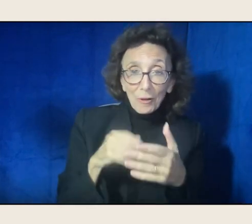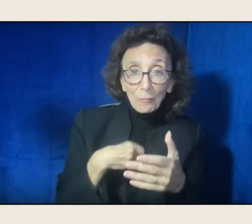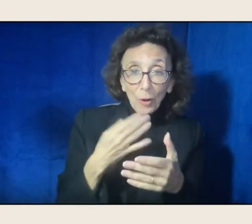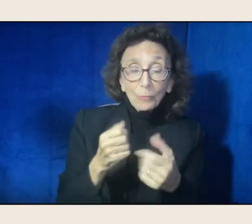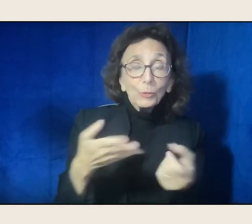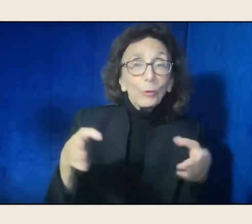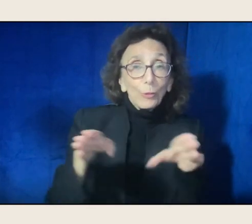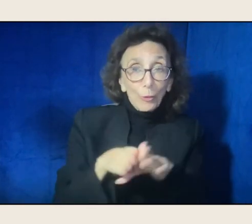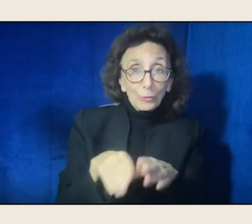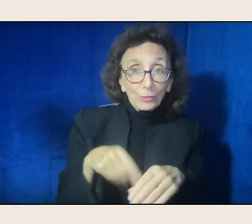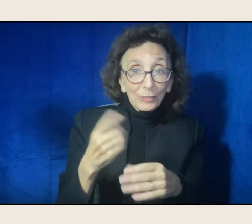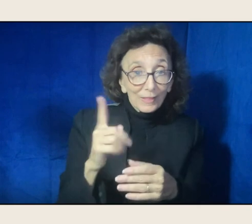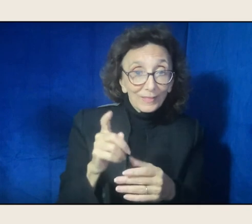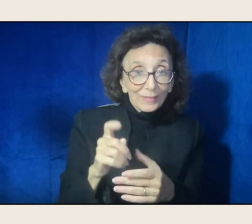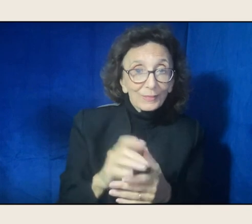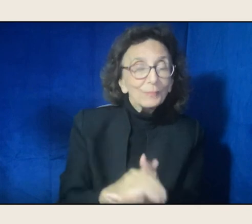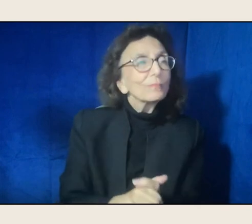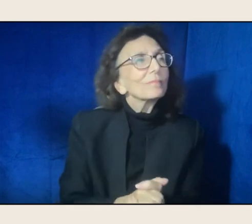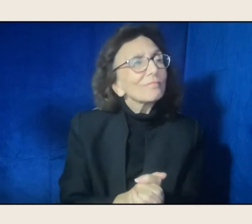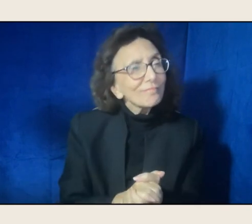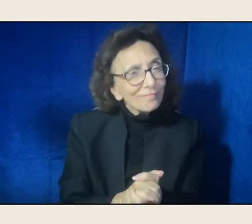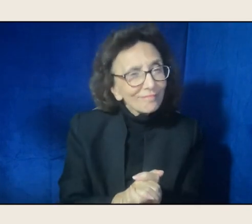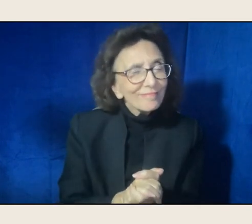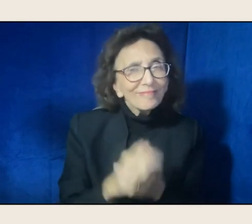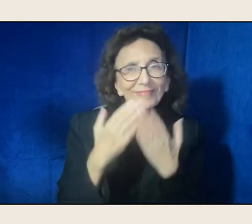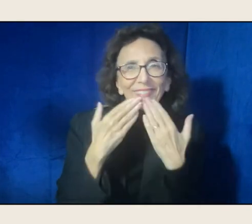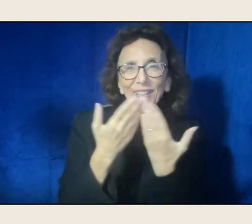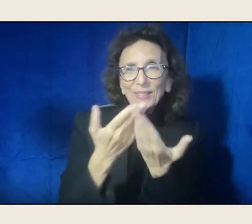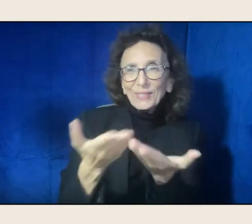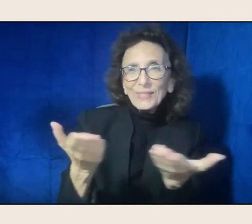Okay. Thank you so much everyone, and Elizabeth for all your